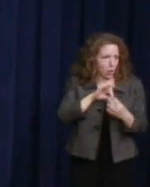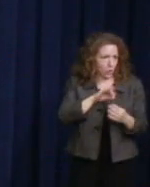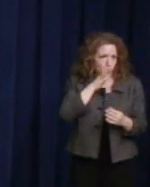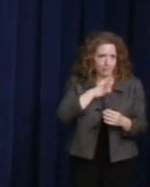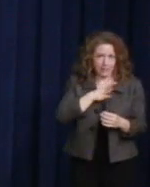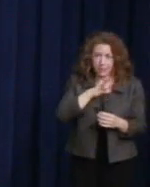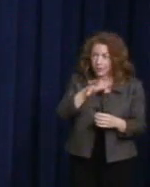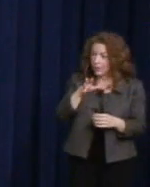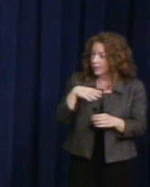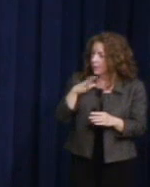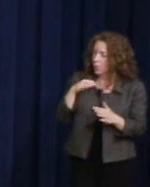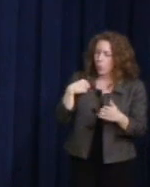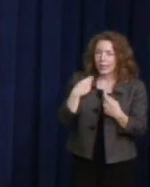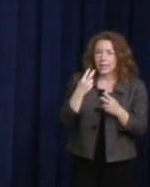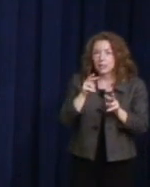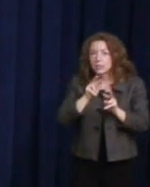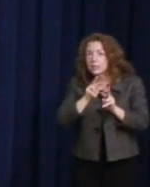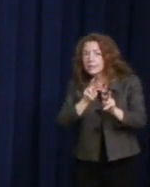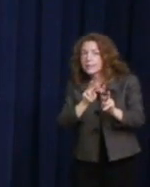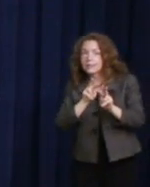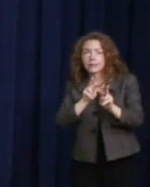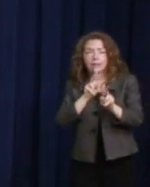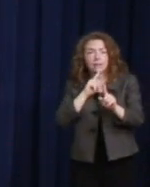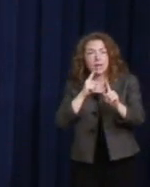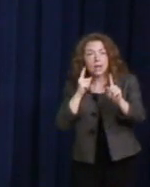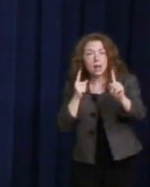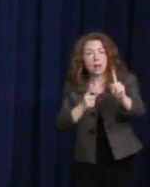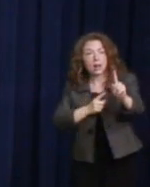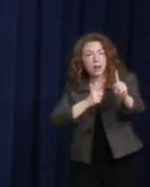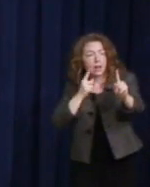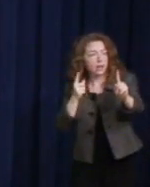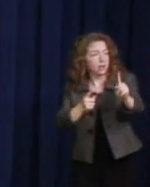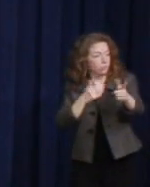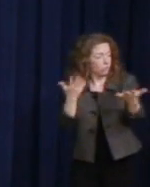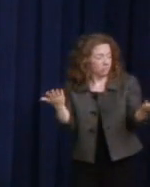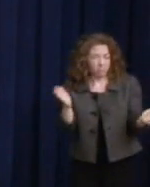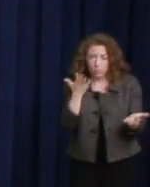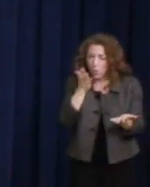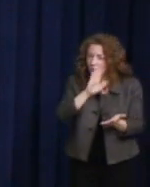we were never going to get there. We were never going to have some of these ceilings broken for women.